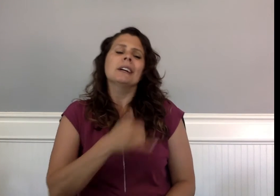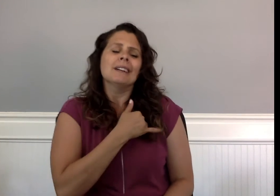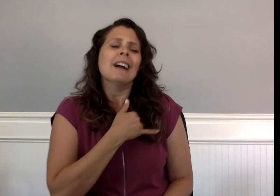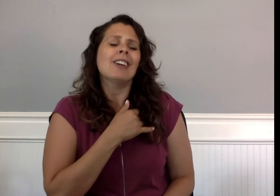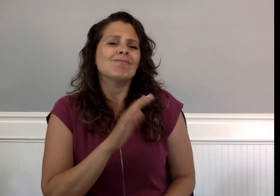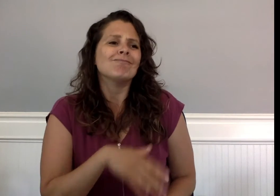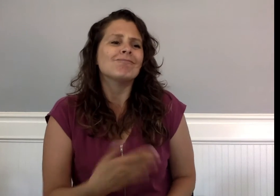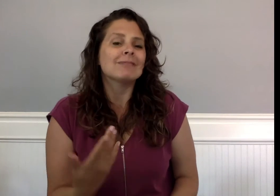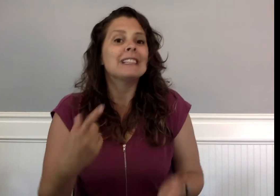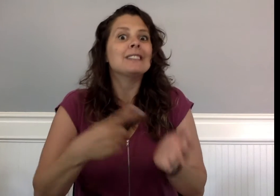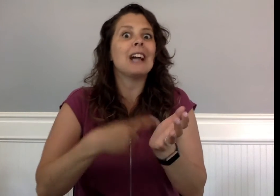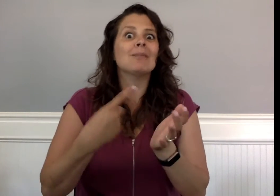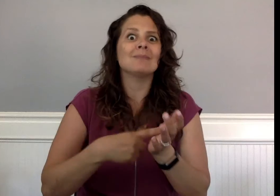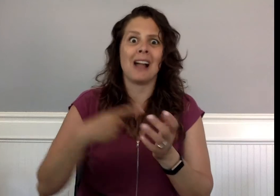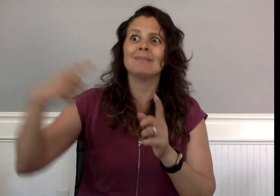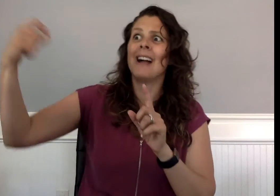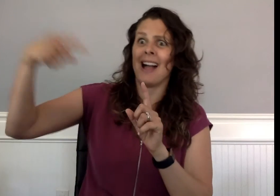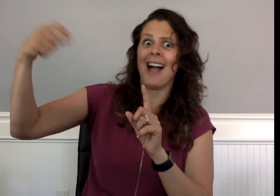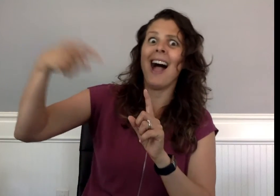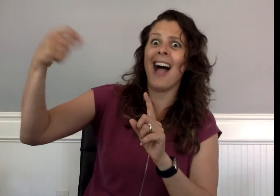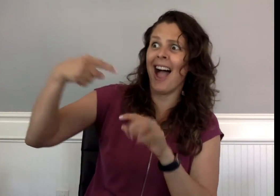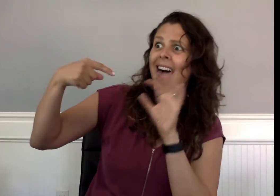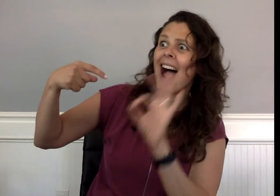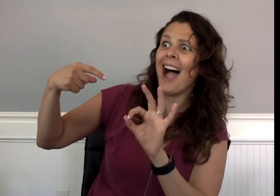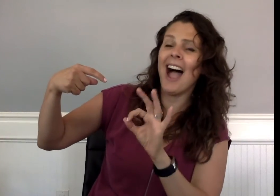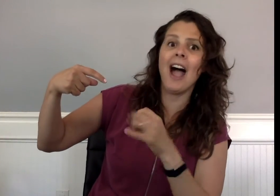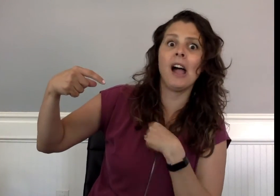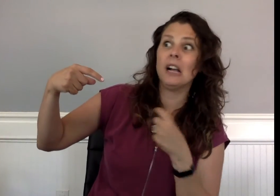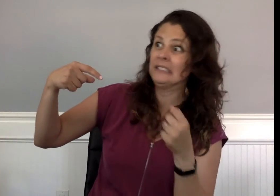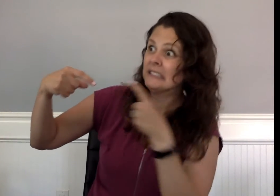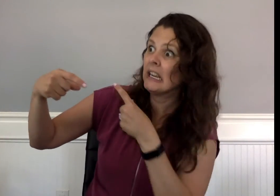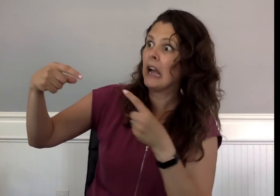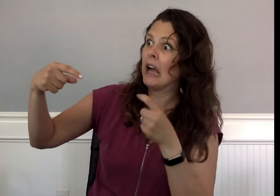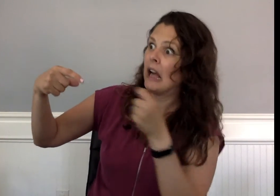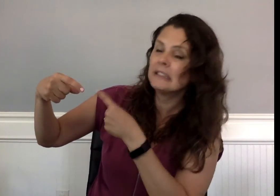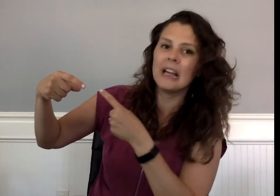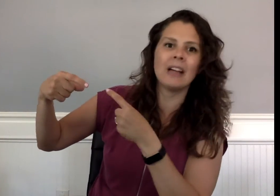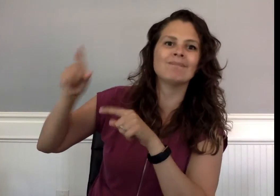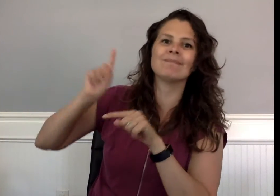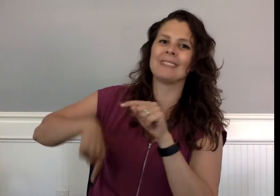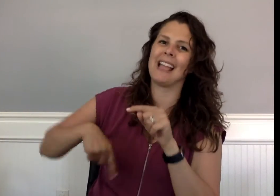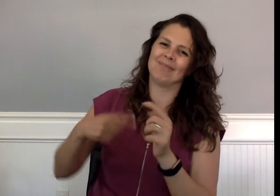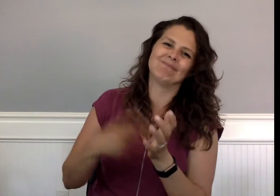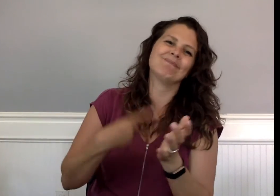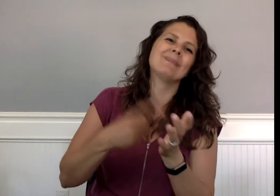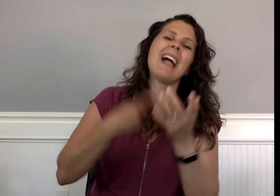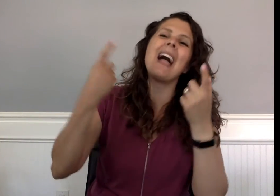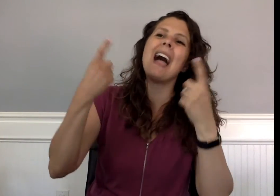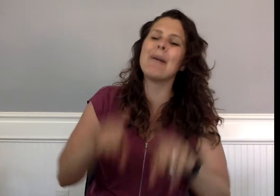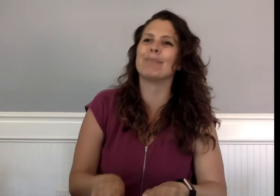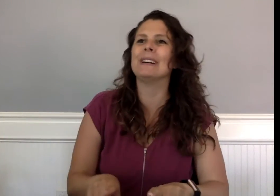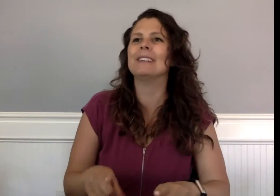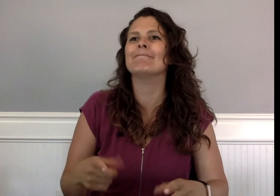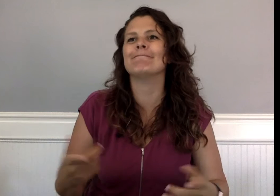“Well, sometimes the connection’s better on one end,” Yvette said.